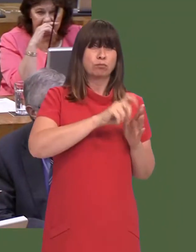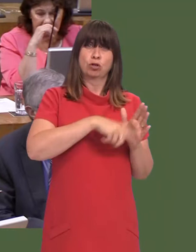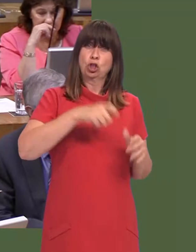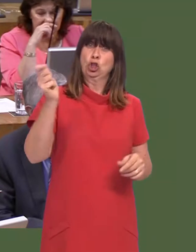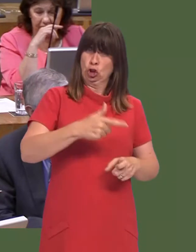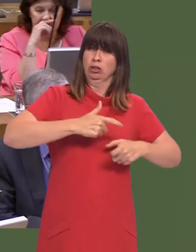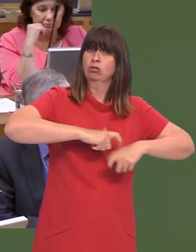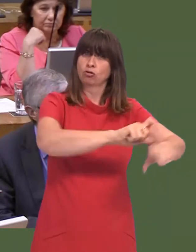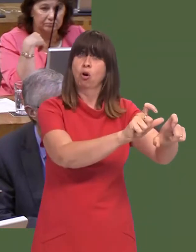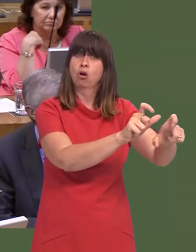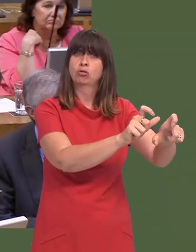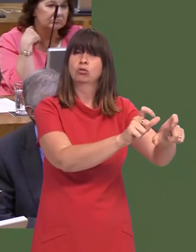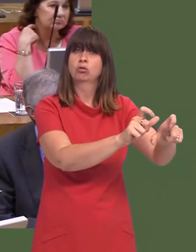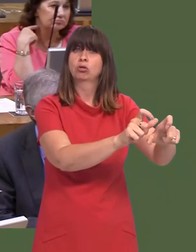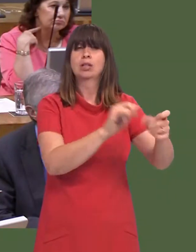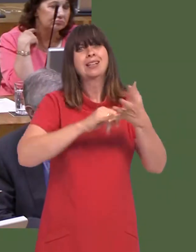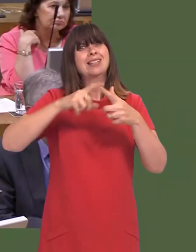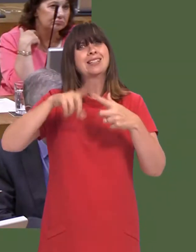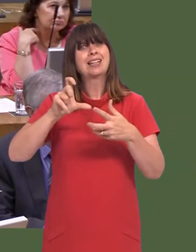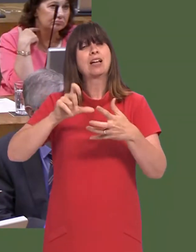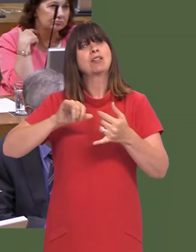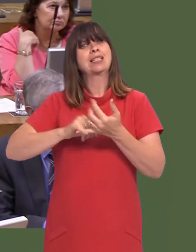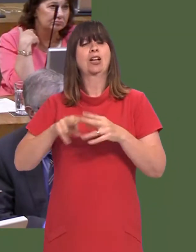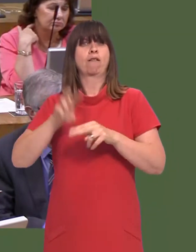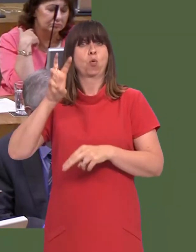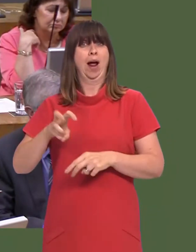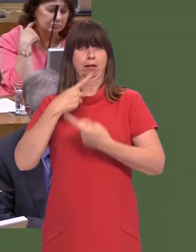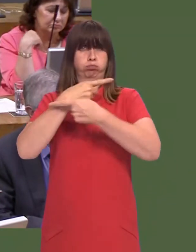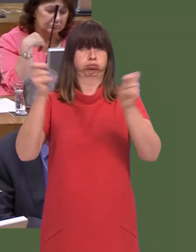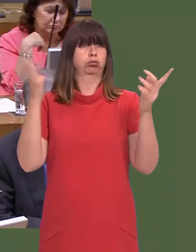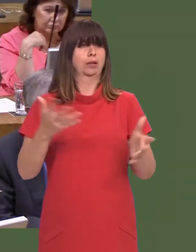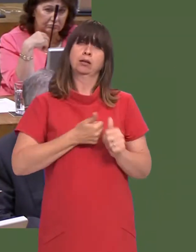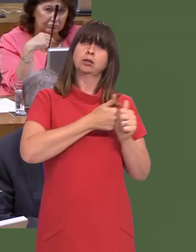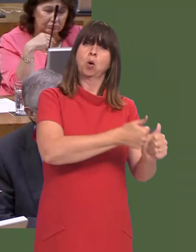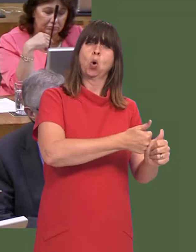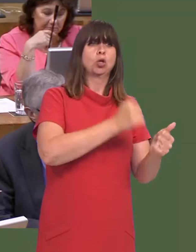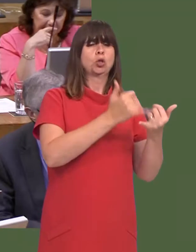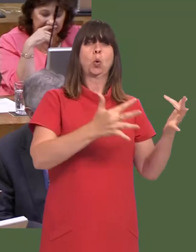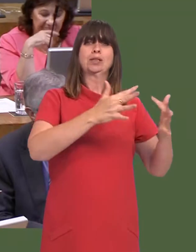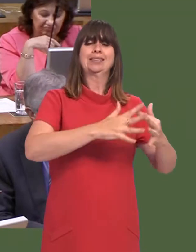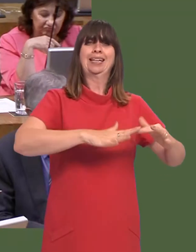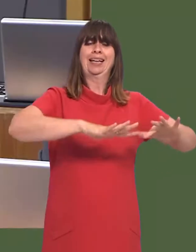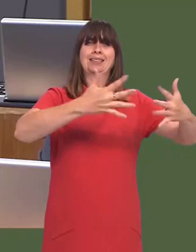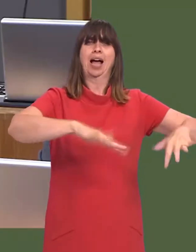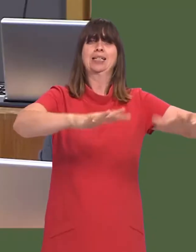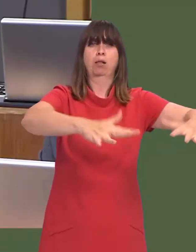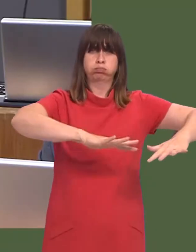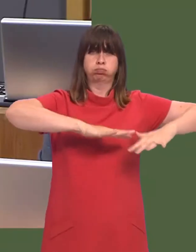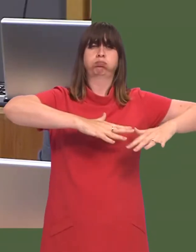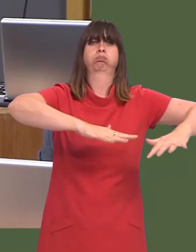Again, there is no reason why this project should not proceed. The Secretary of State for Wales I think today said that he supported the Swansea bay tidal lagoon.